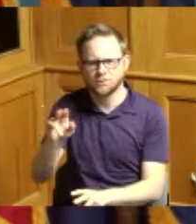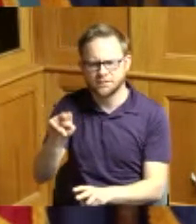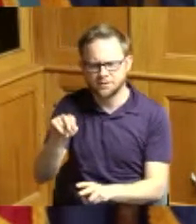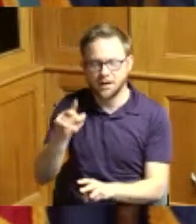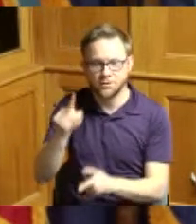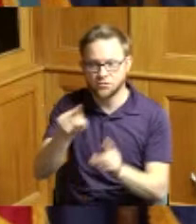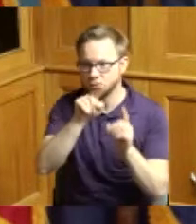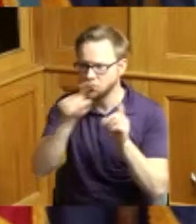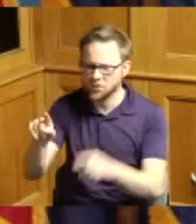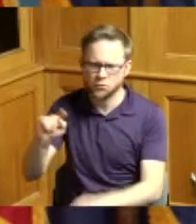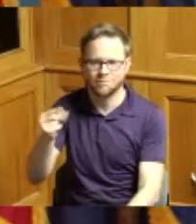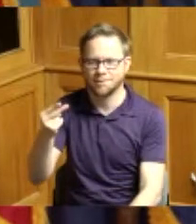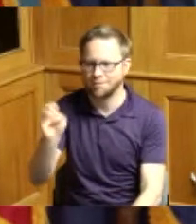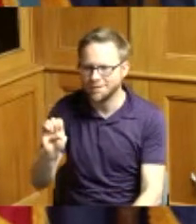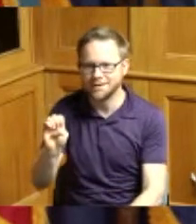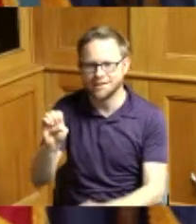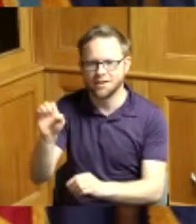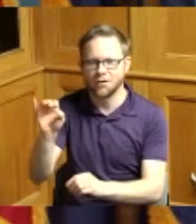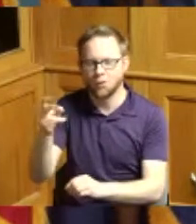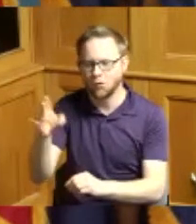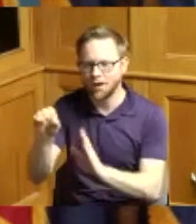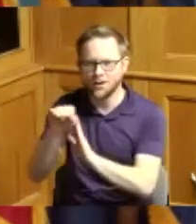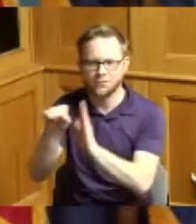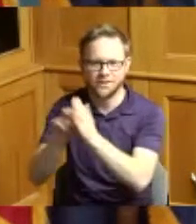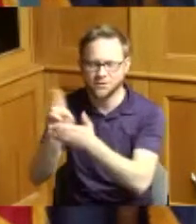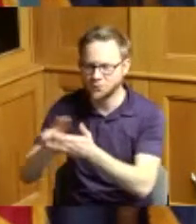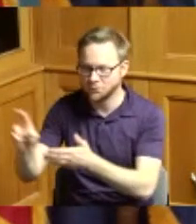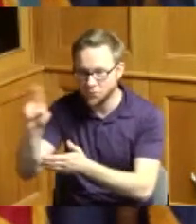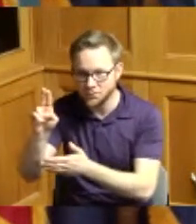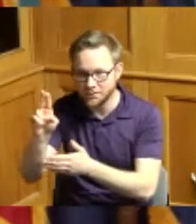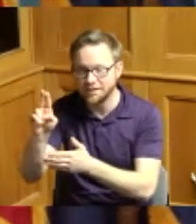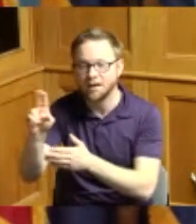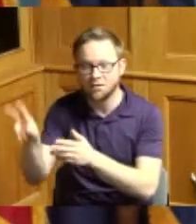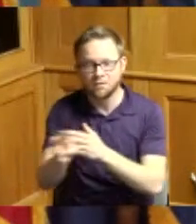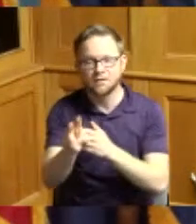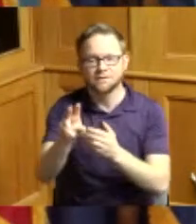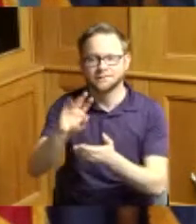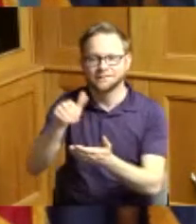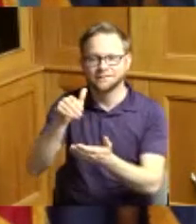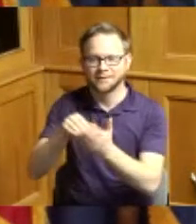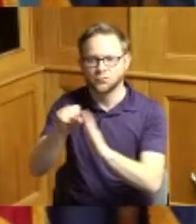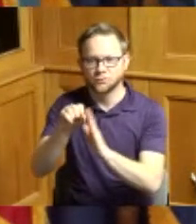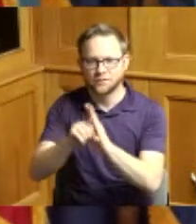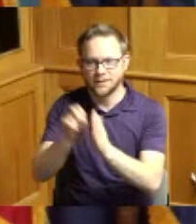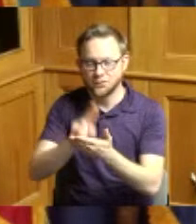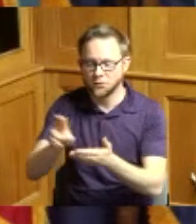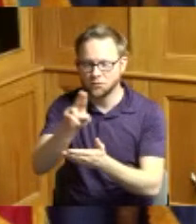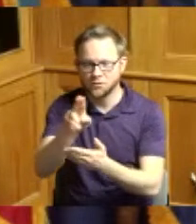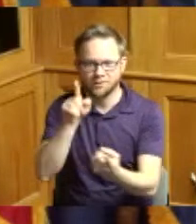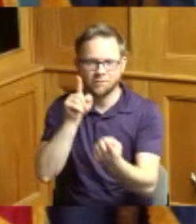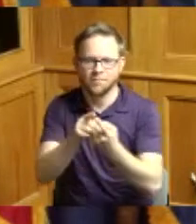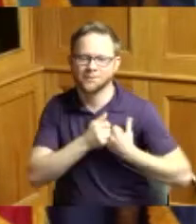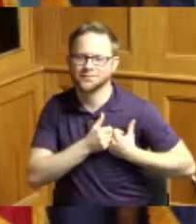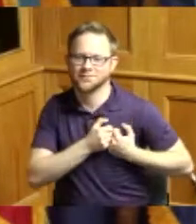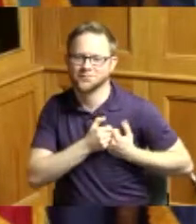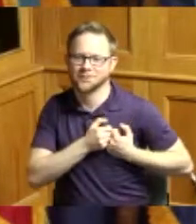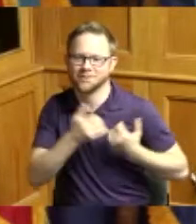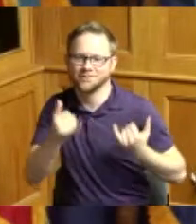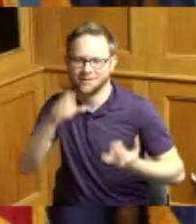Ohio State University and Central State University where she met her sweetheart her husband William